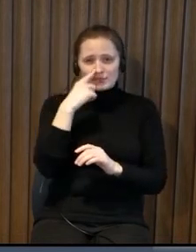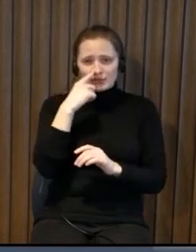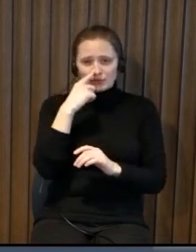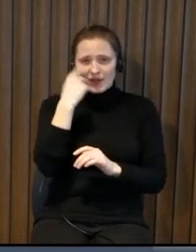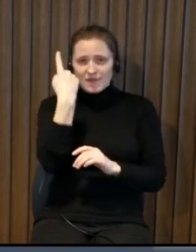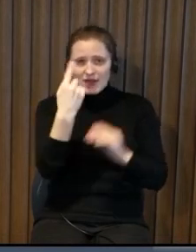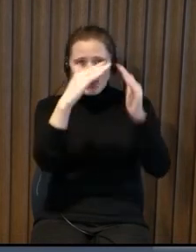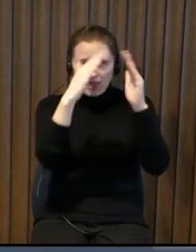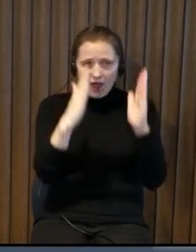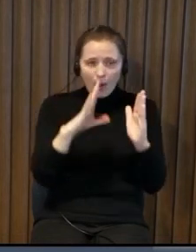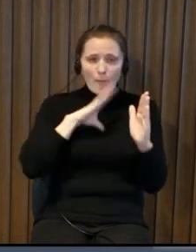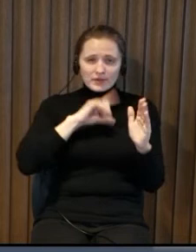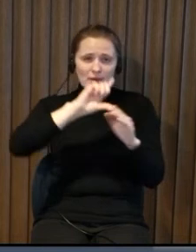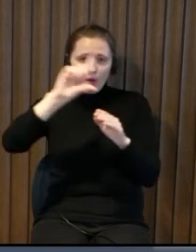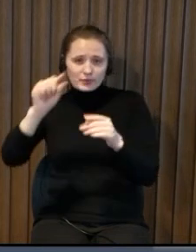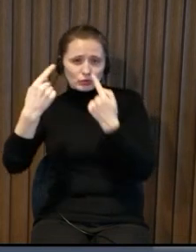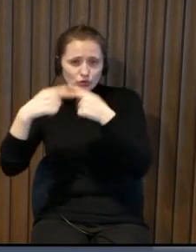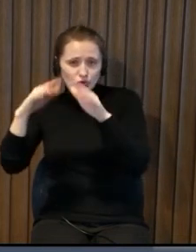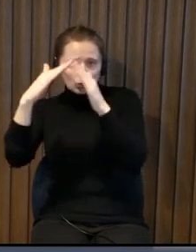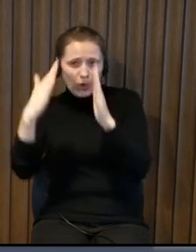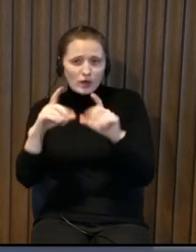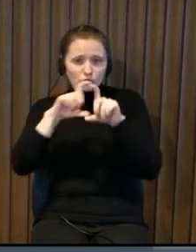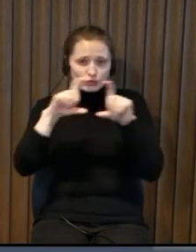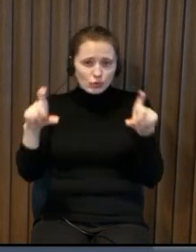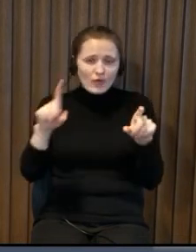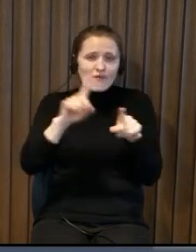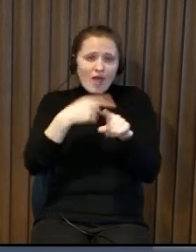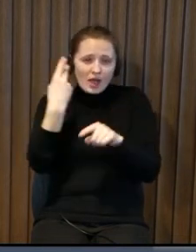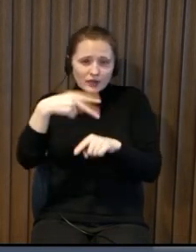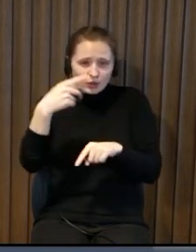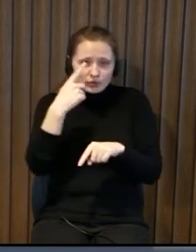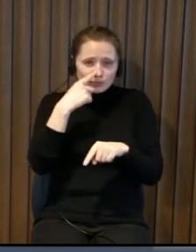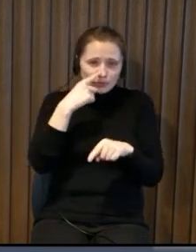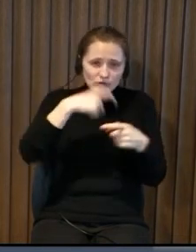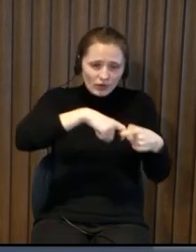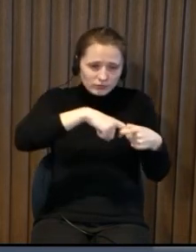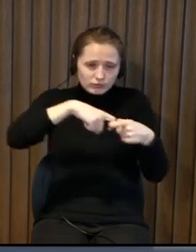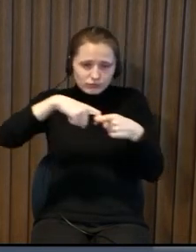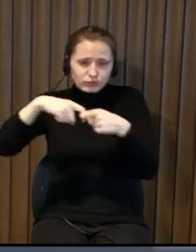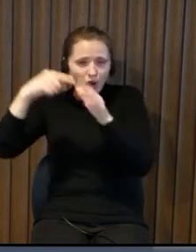you will need 20 minutes to access to get in the building so you might start thinking that